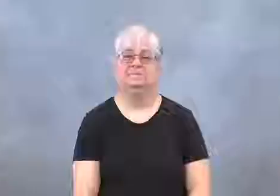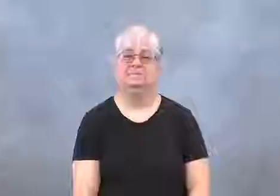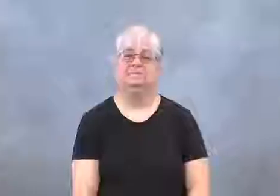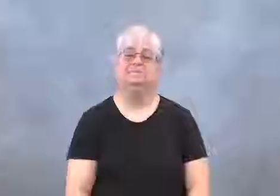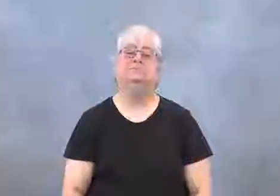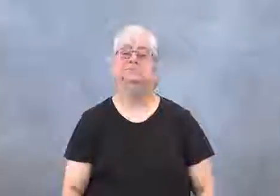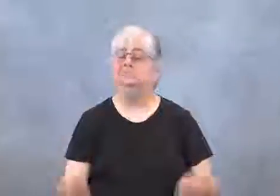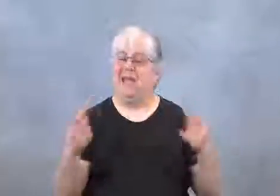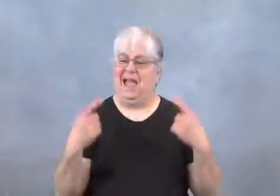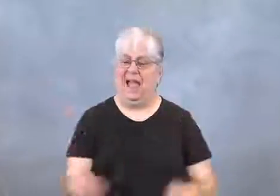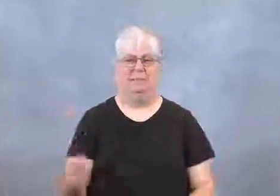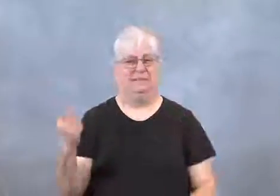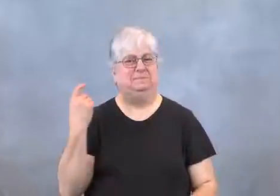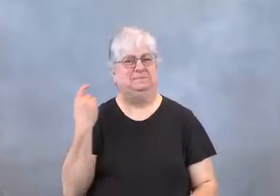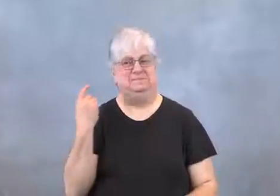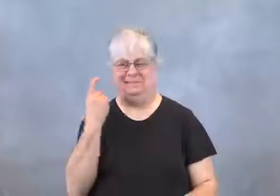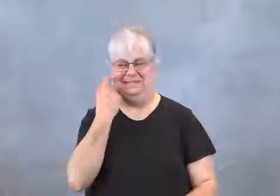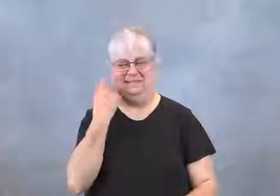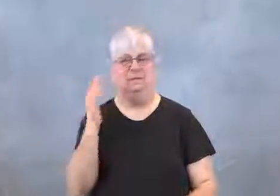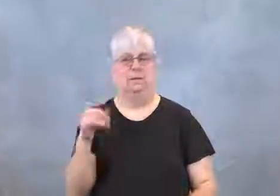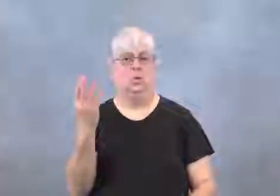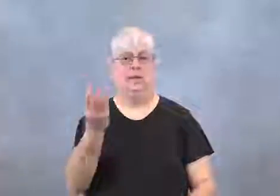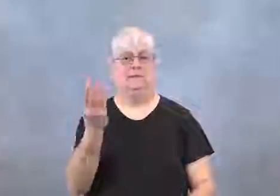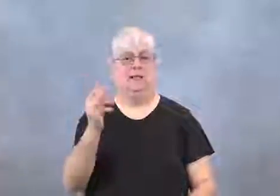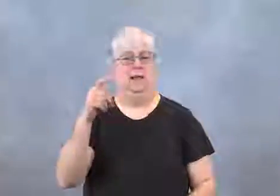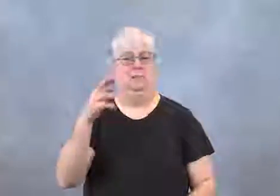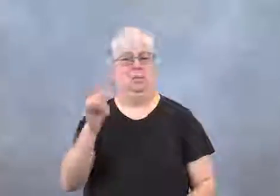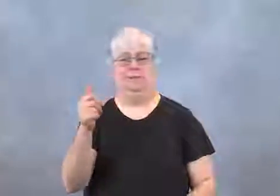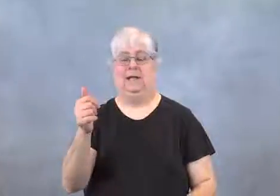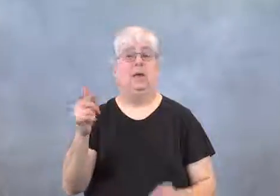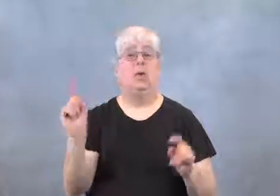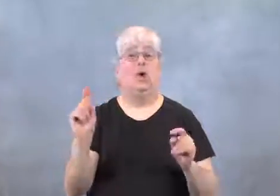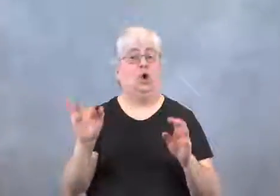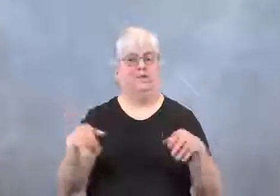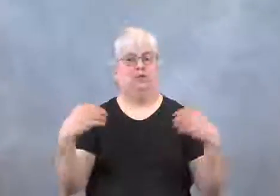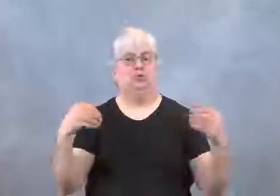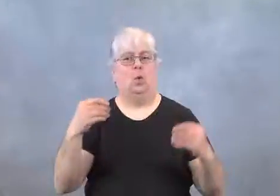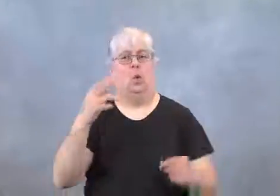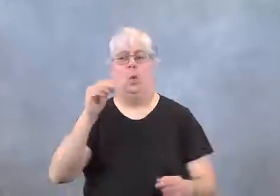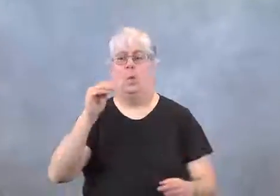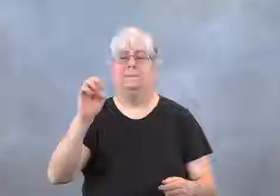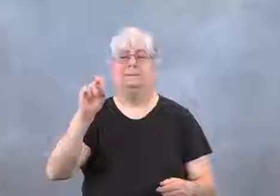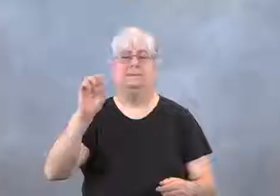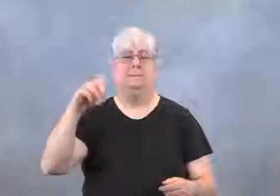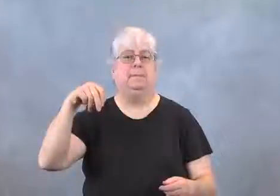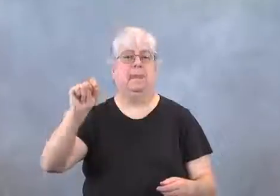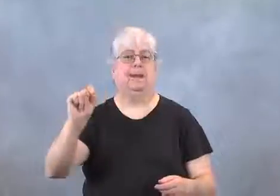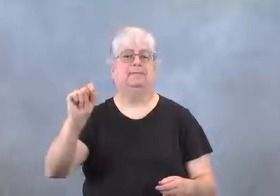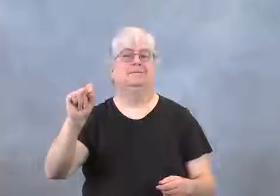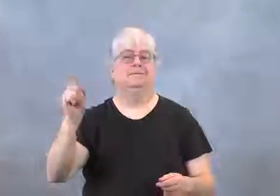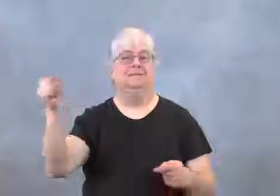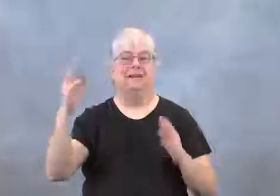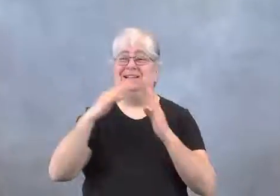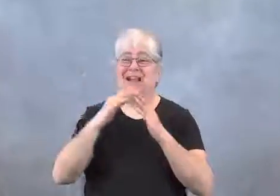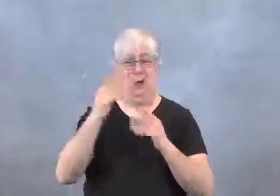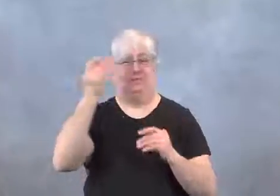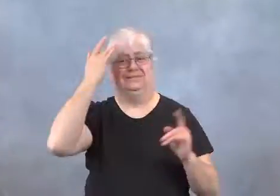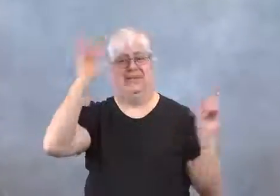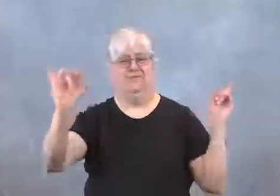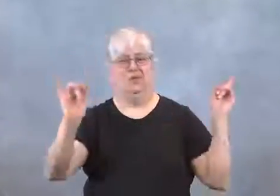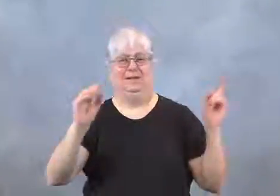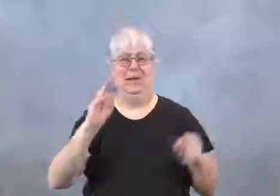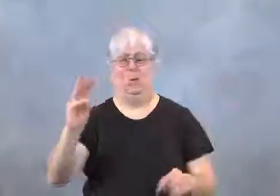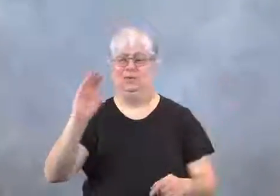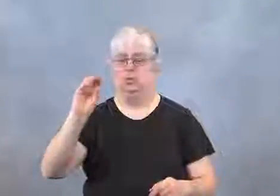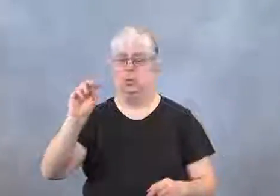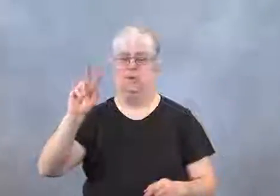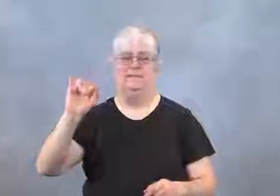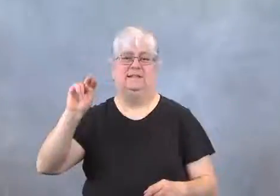This happened on Wednesday, April 10 at a Home Depot